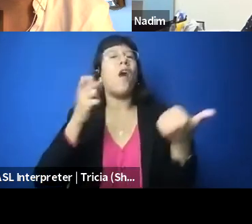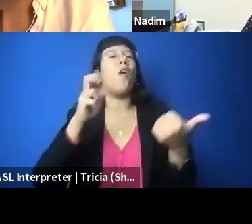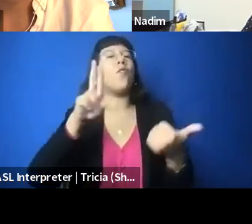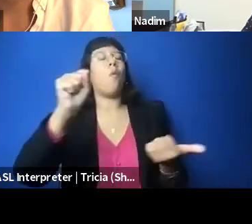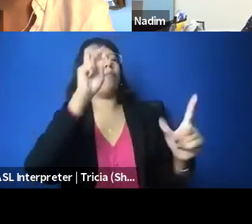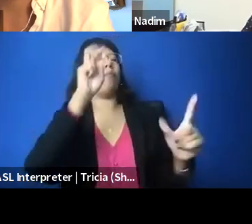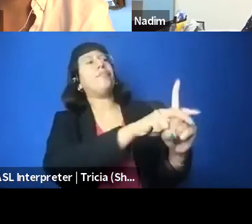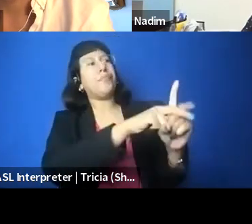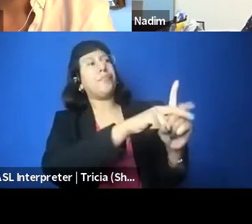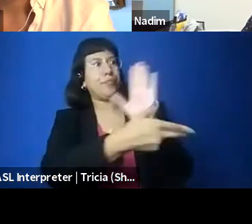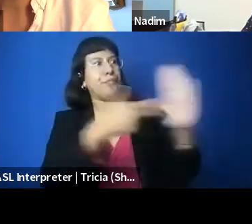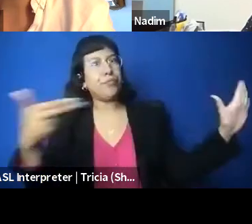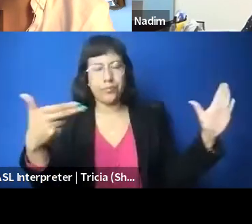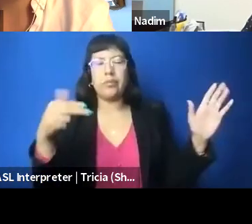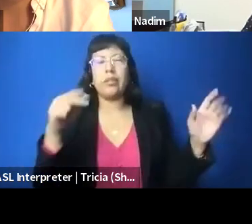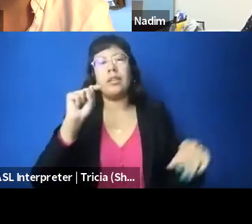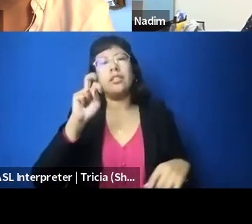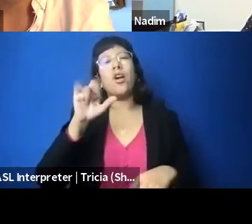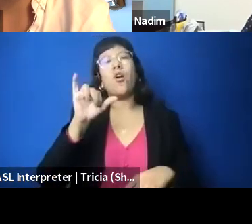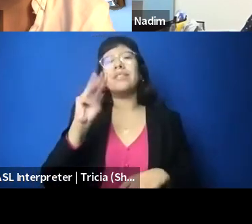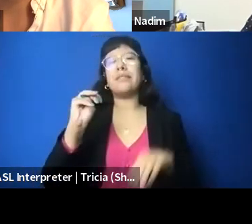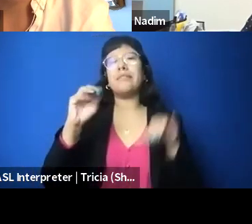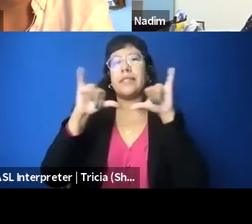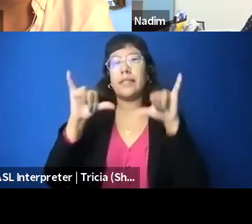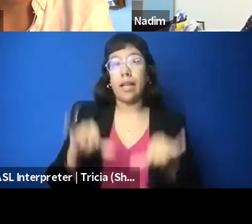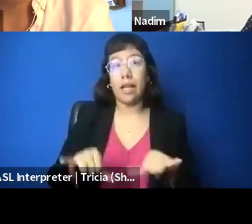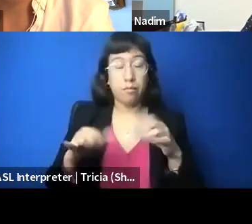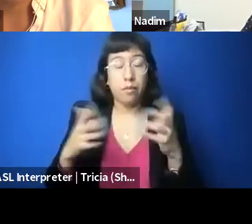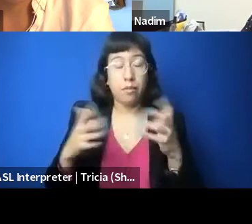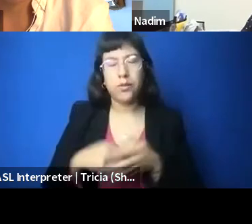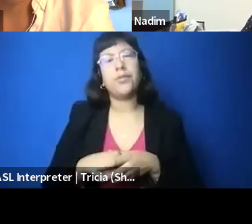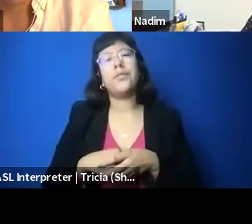So, anything that props that up is generally something